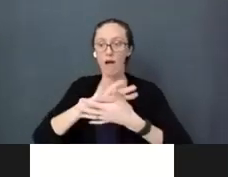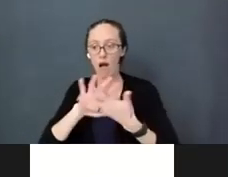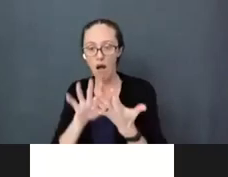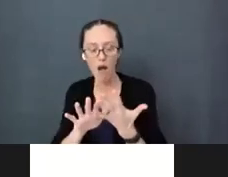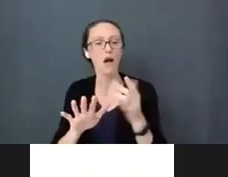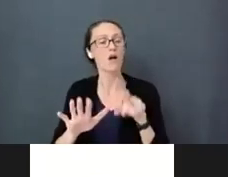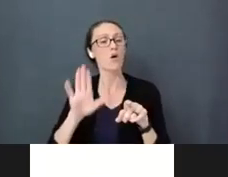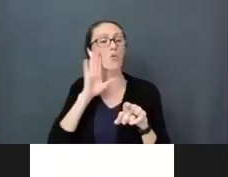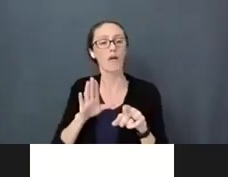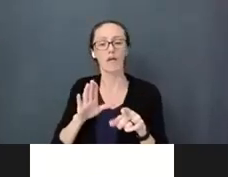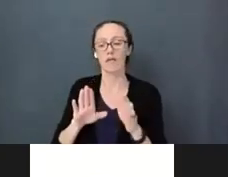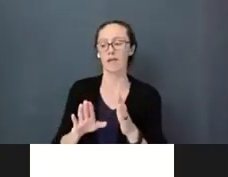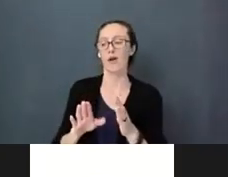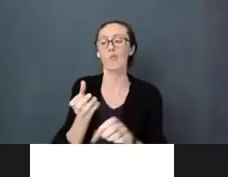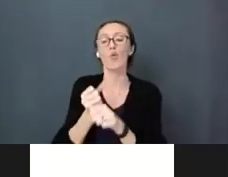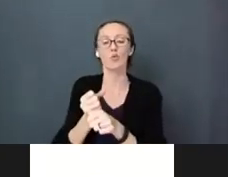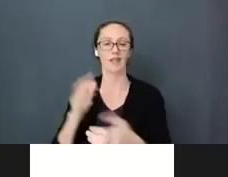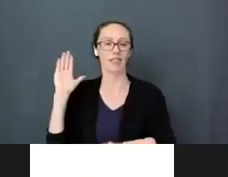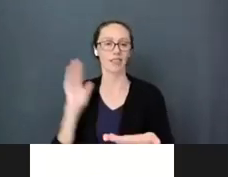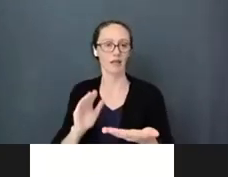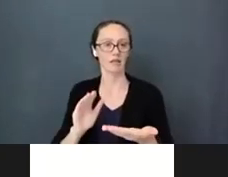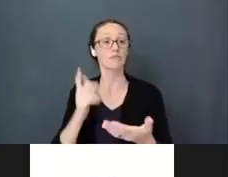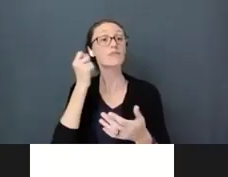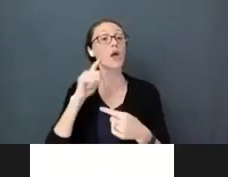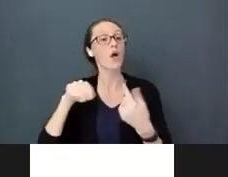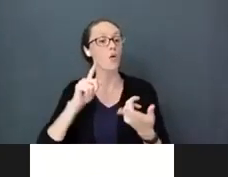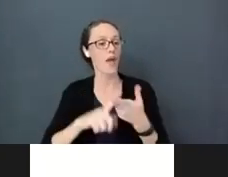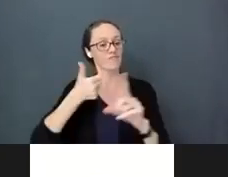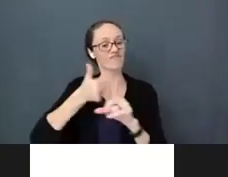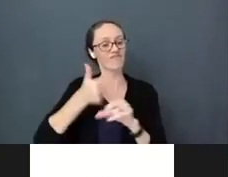they still have their cortisol levels when they are learning something new. It’s like